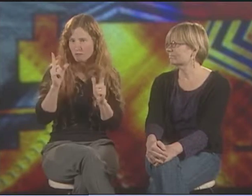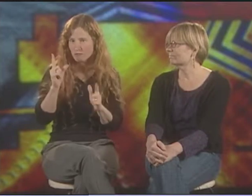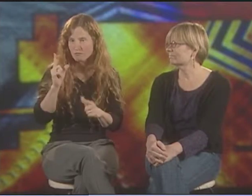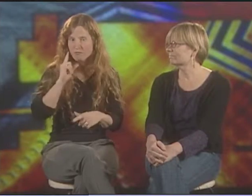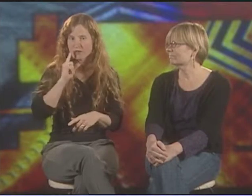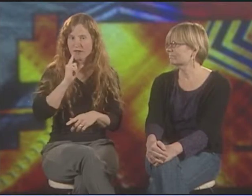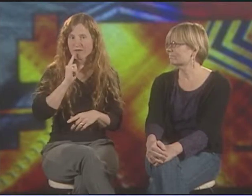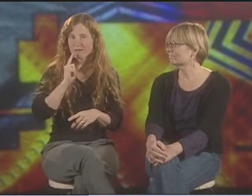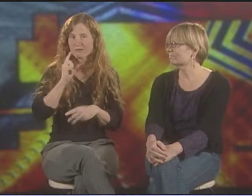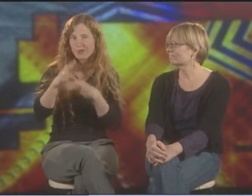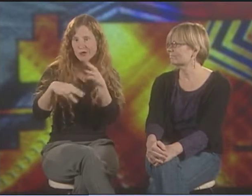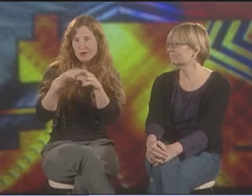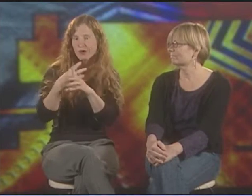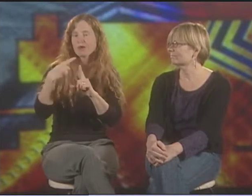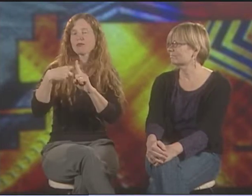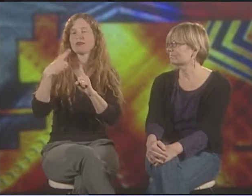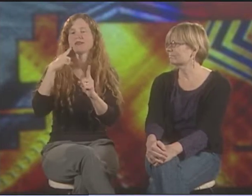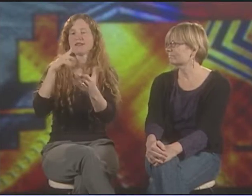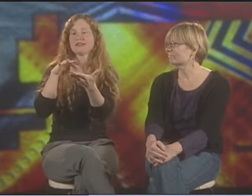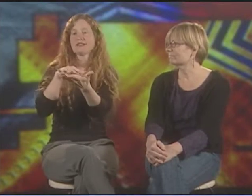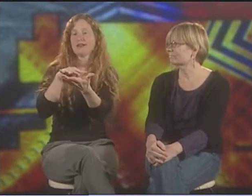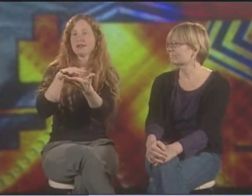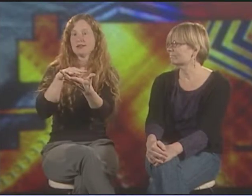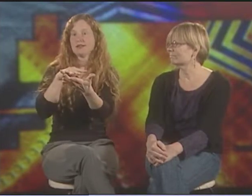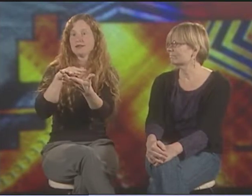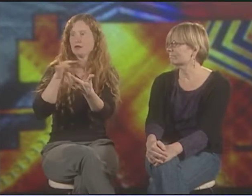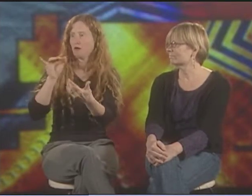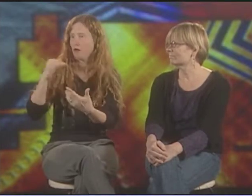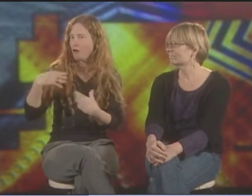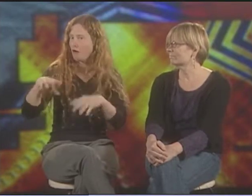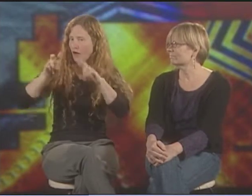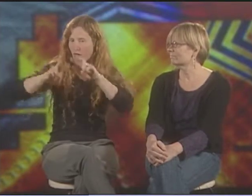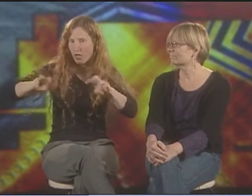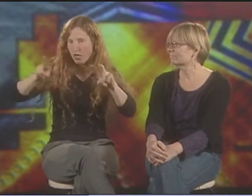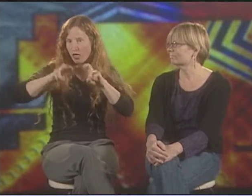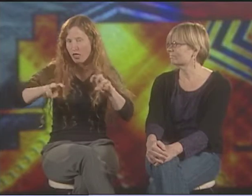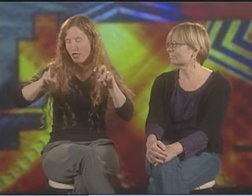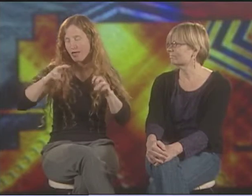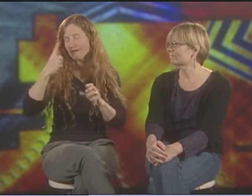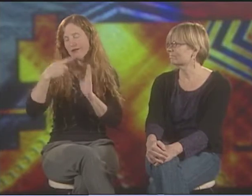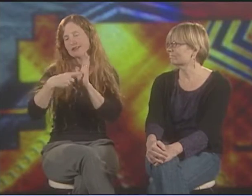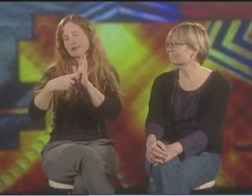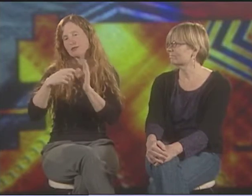TO TRY TO WAKE UP THE WORLD IN A SENSE. DEAF STUDIES HAS LOOKED AT IT AT LENGTH.